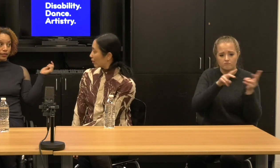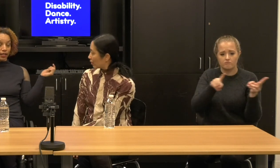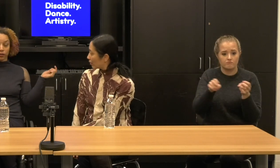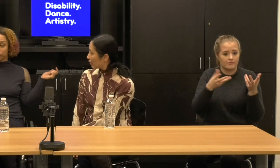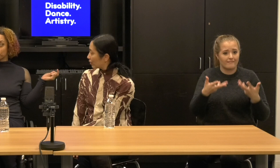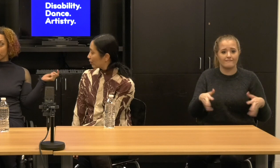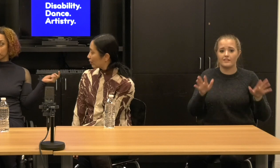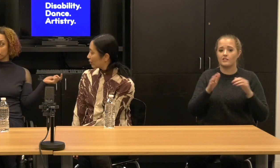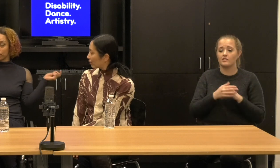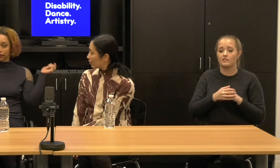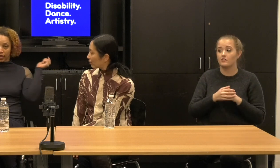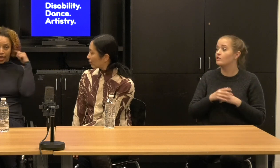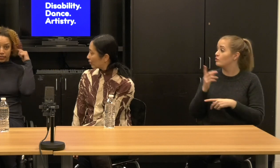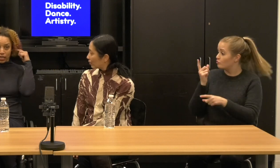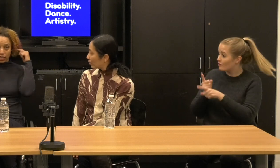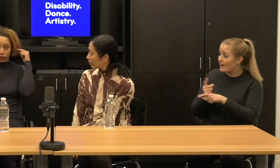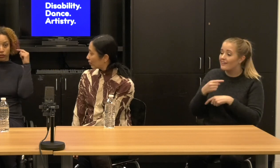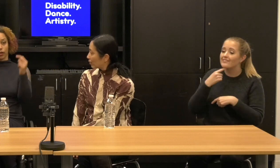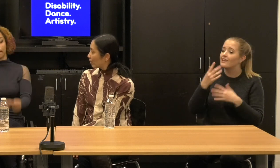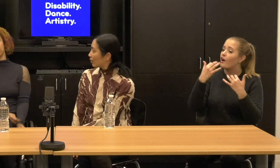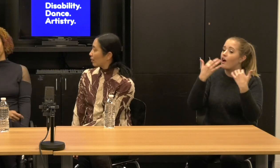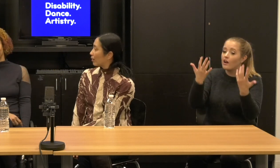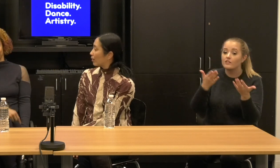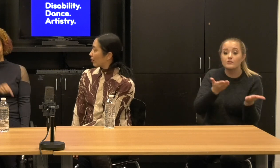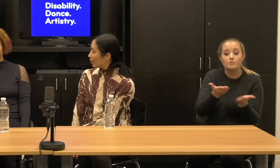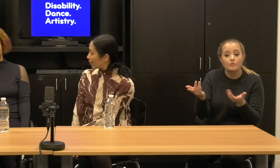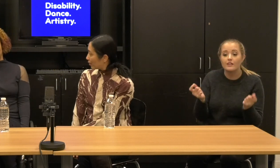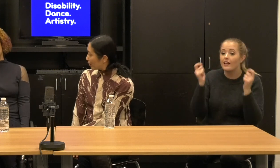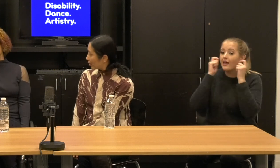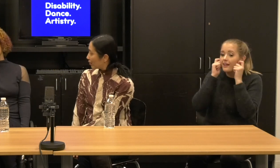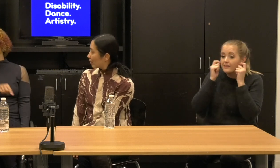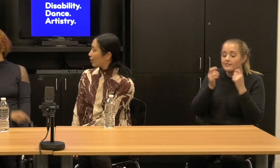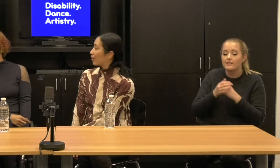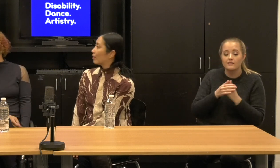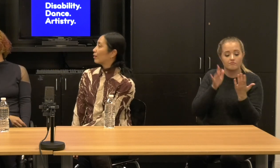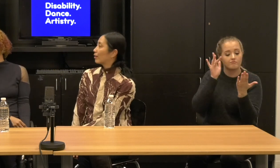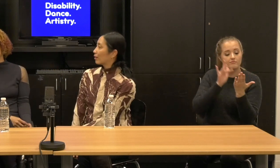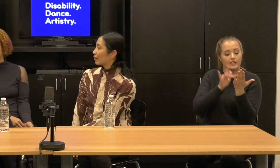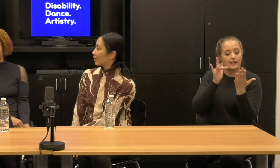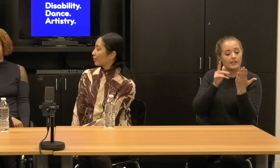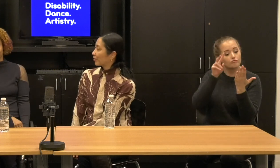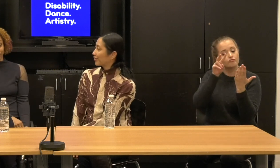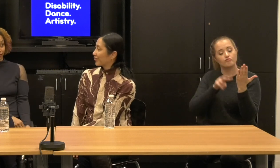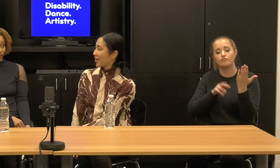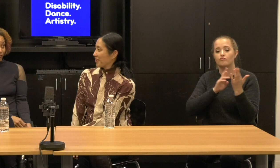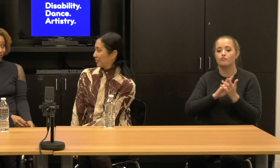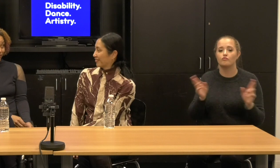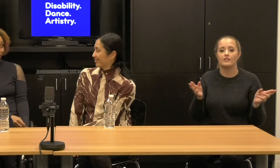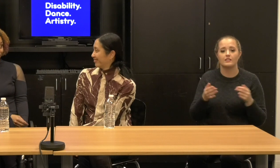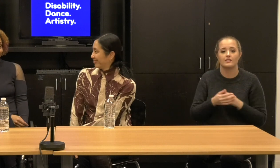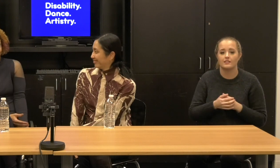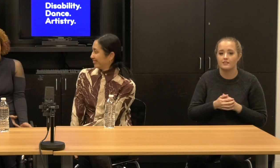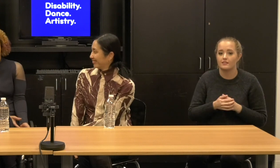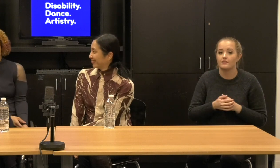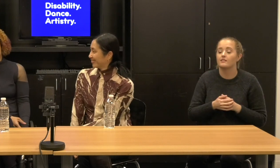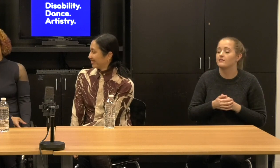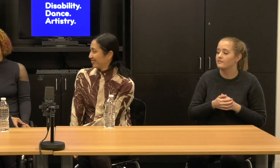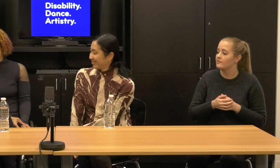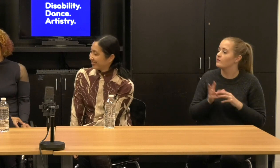Alice: Tell your audience members to bring their headset. Yeah, press go. Kevin: Yeah. I love it. Yeah.